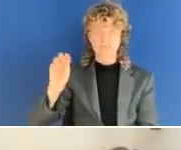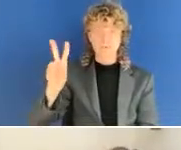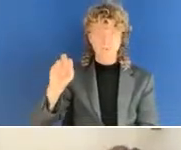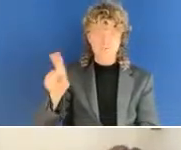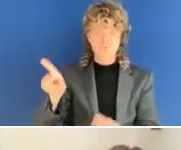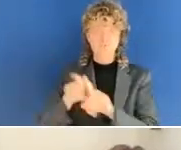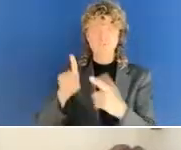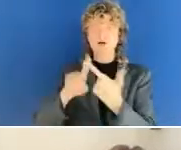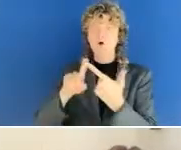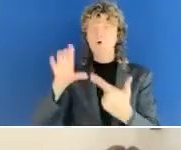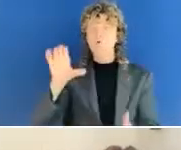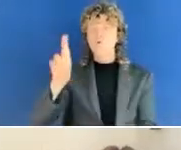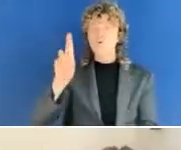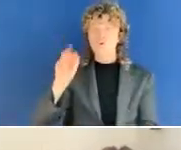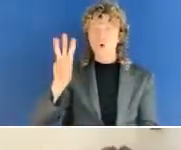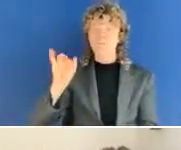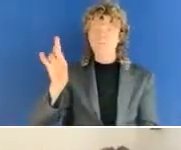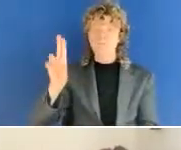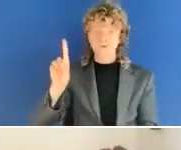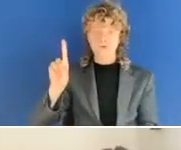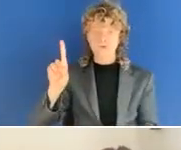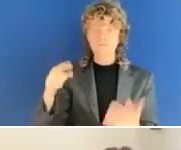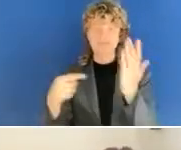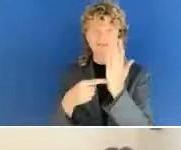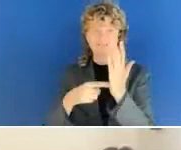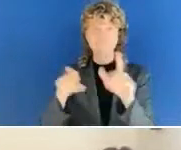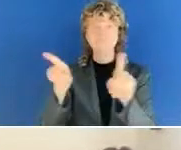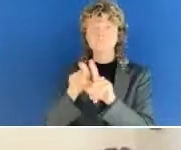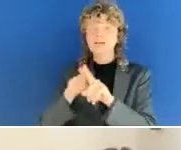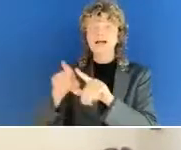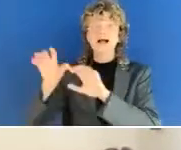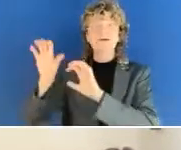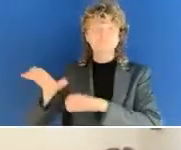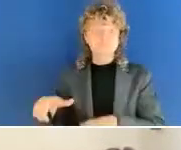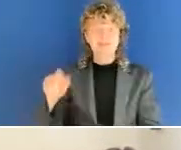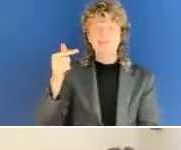University for the captioning but, for really making this possible.